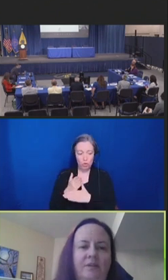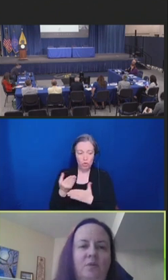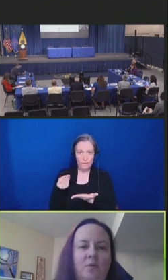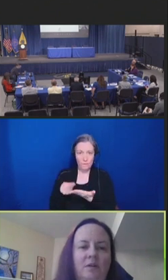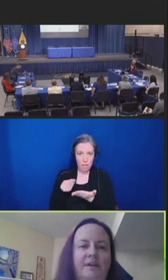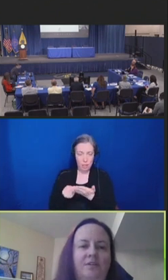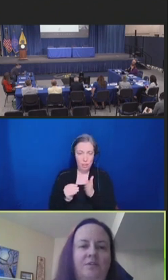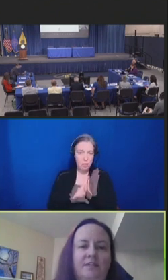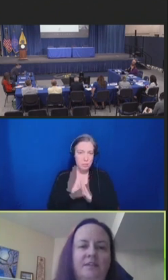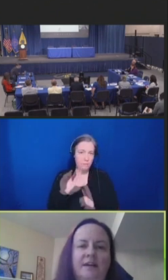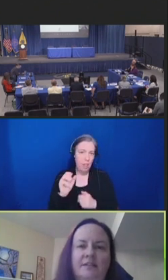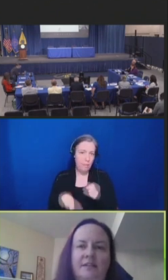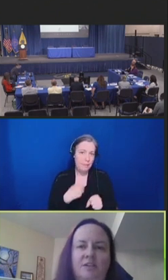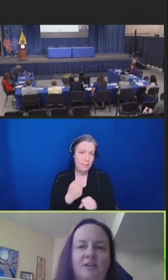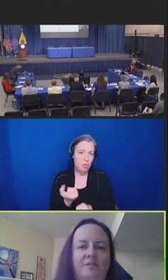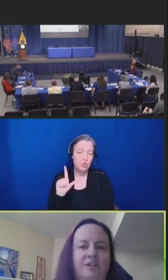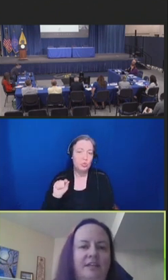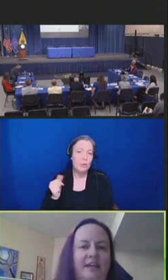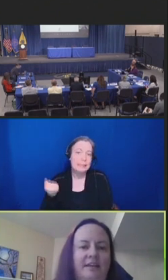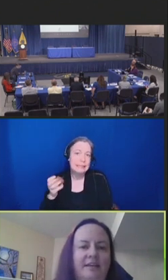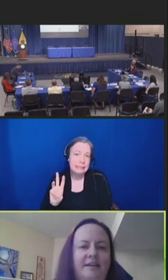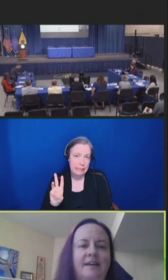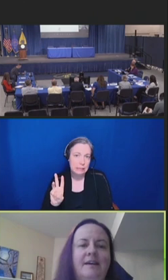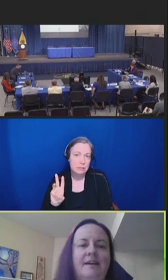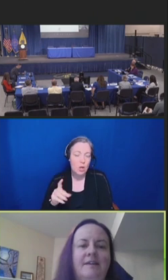with the goal of increasing vaccination coverage in Canada.